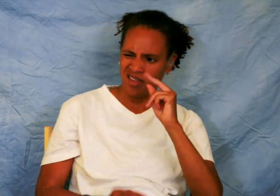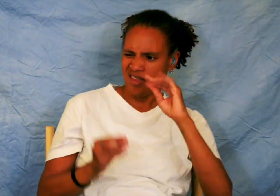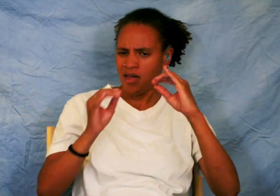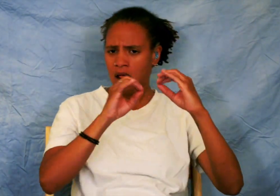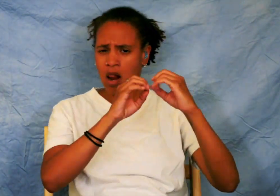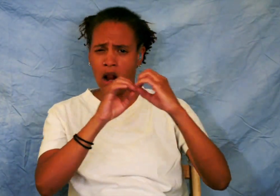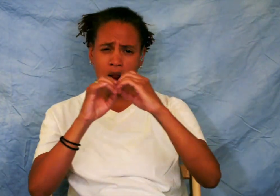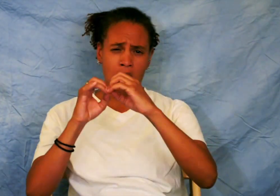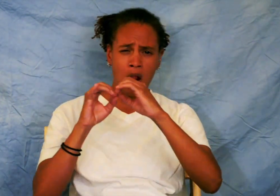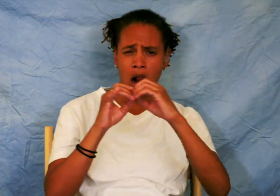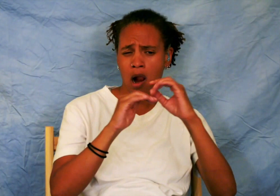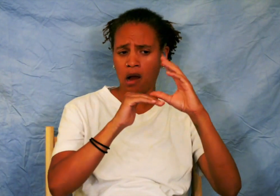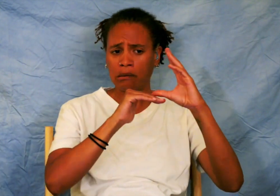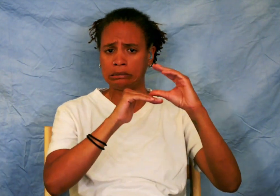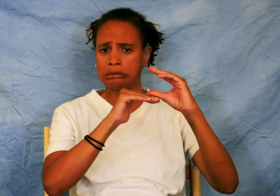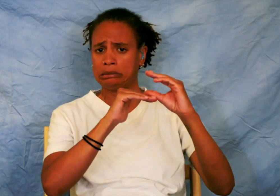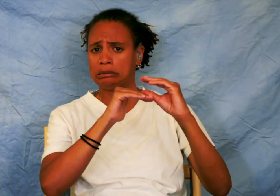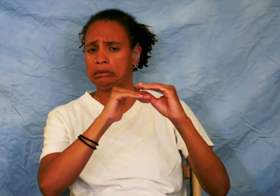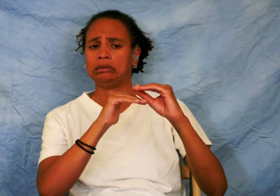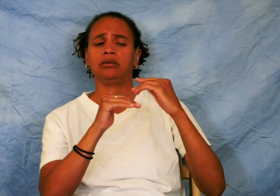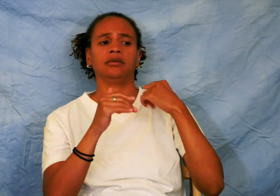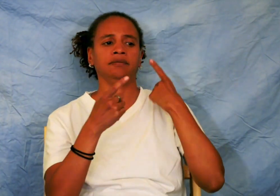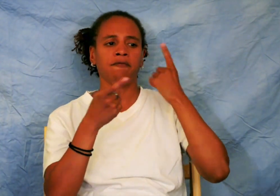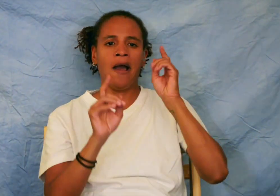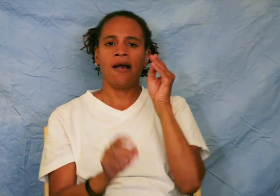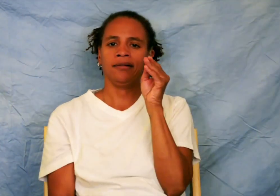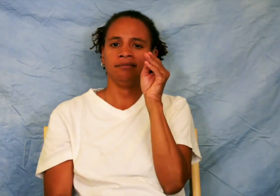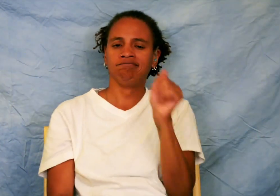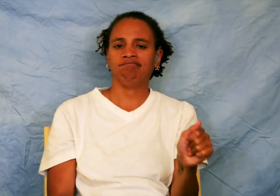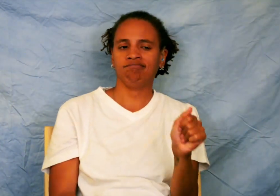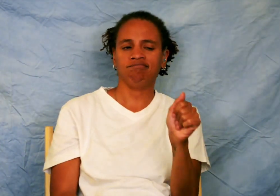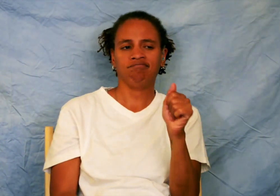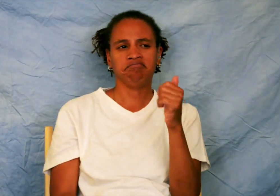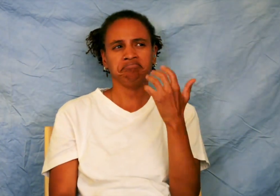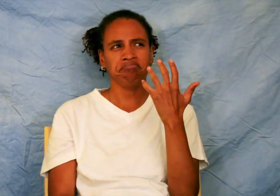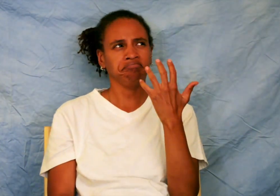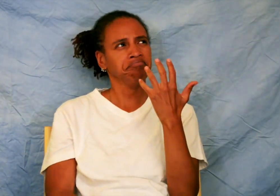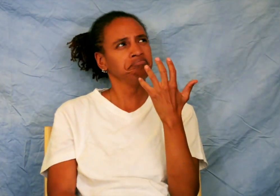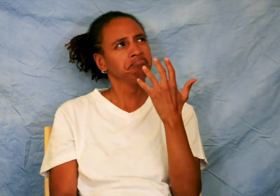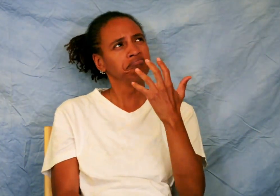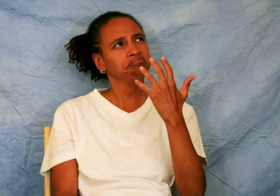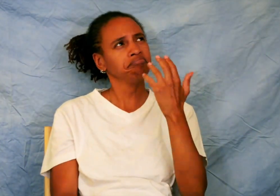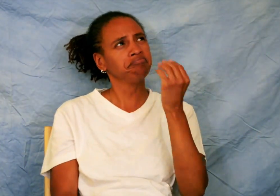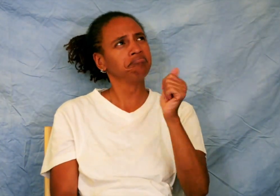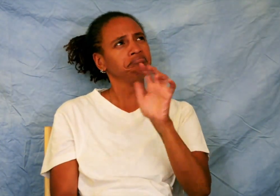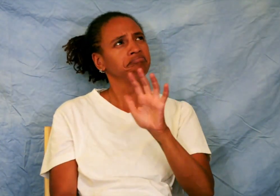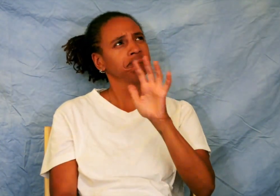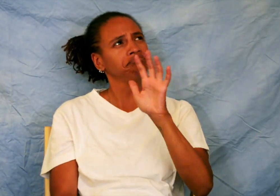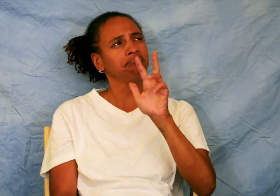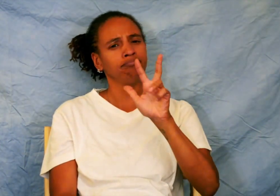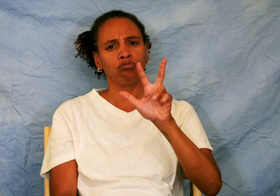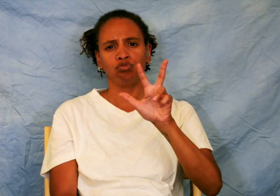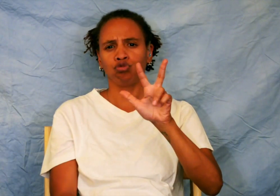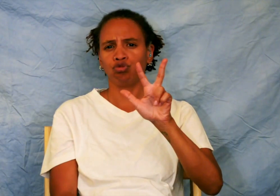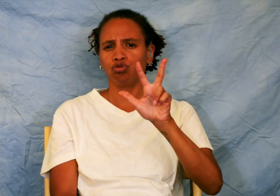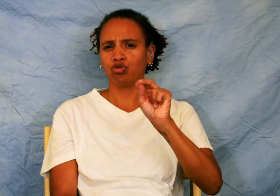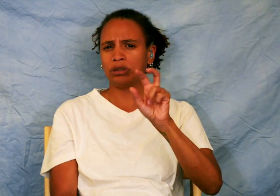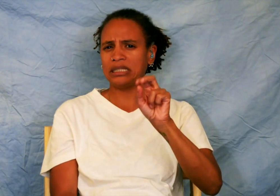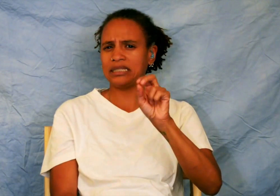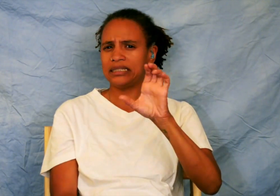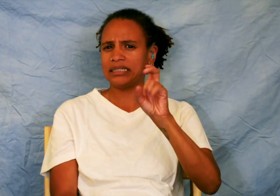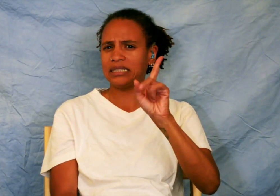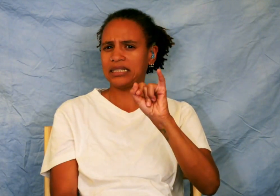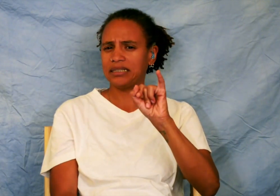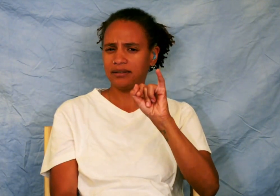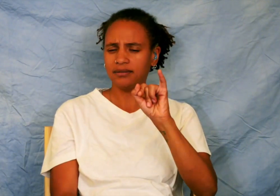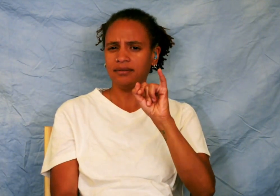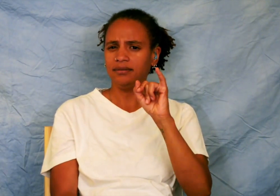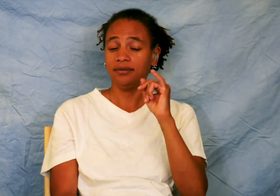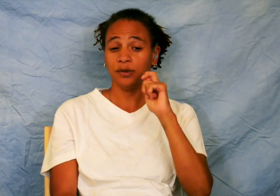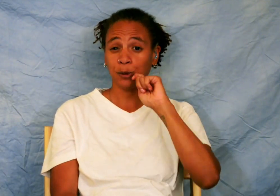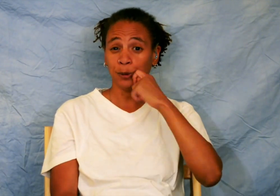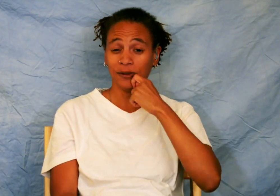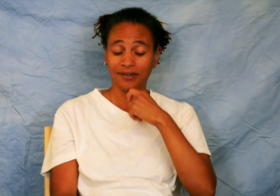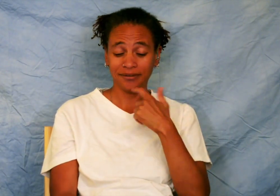We went back and forth but I got it for, I think, like 30 cedis. Cool!